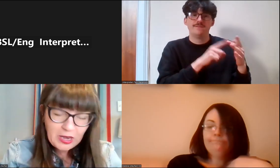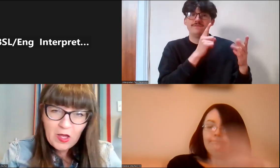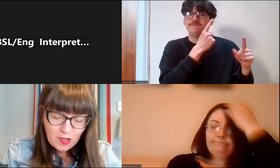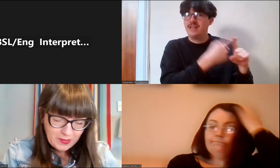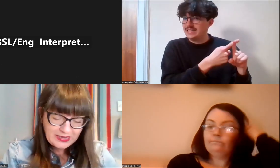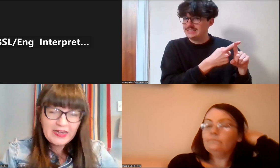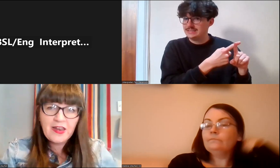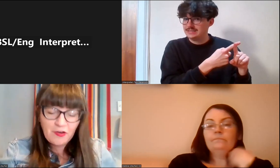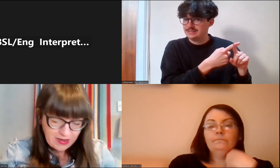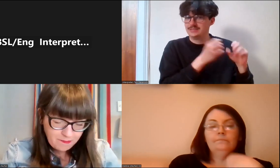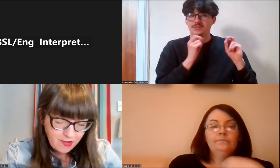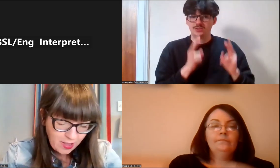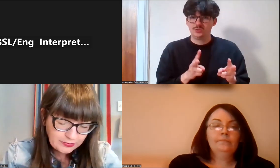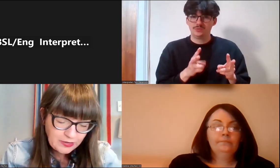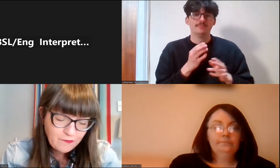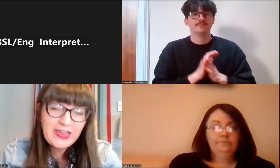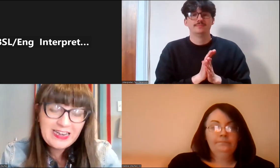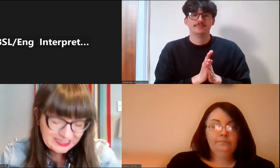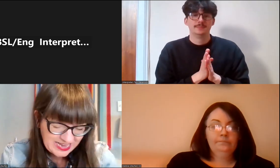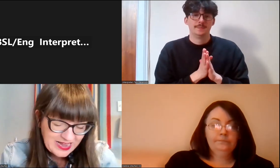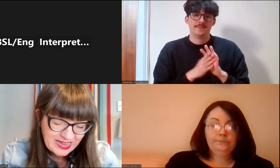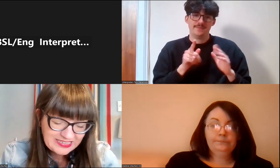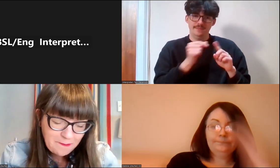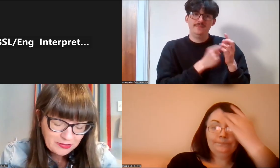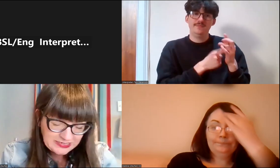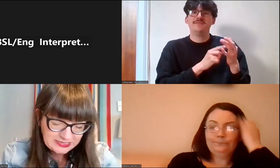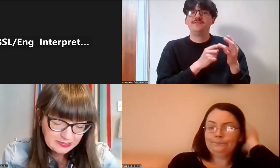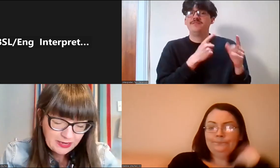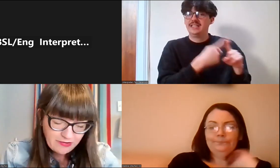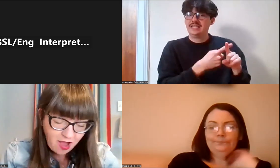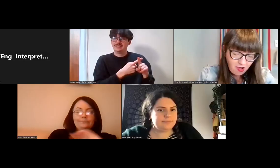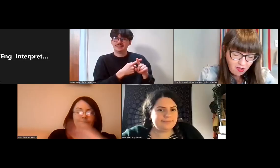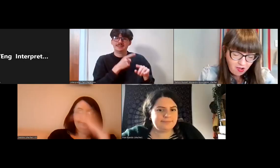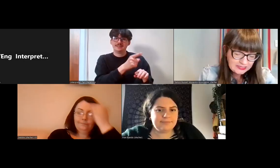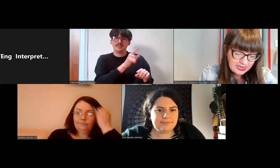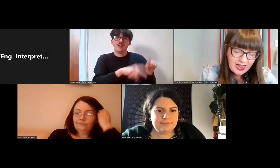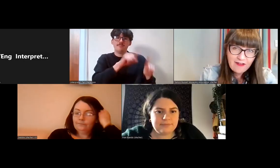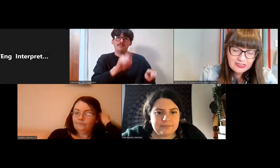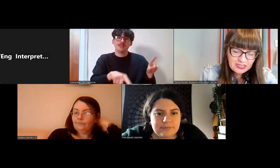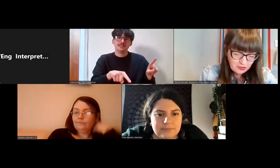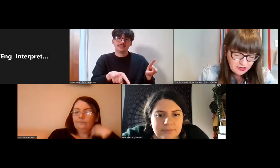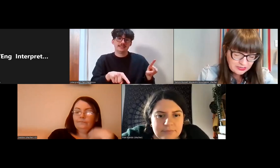a blurb and again another great bio. So Phoenix is a multi-disciplinary artist and heritage community